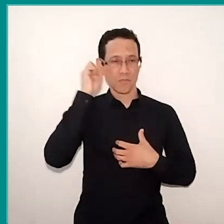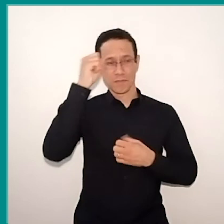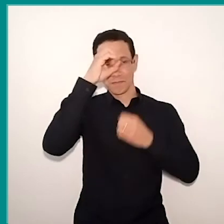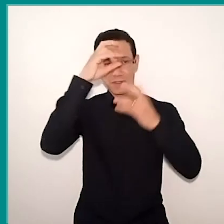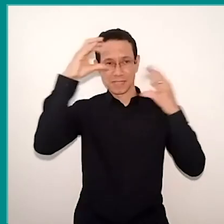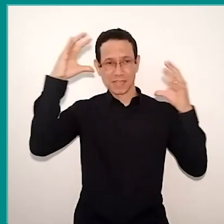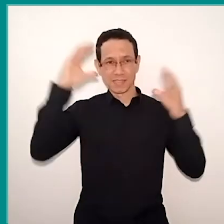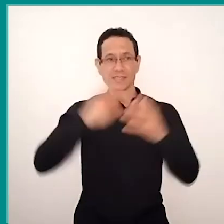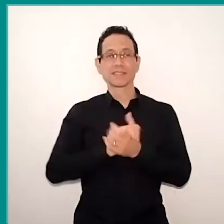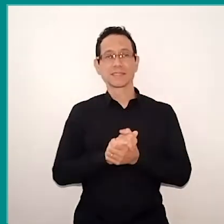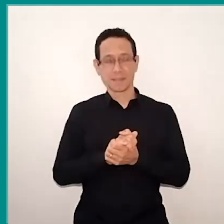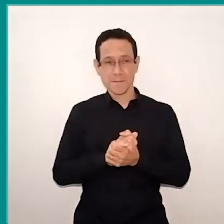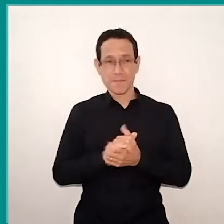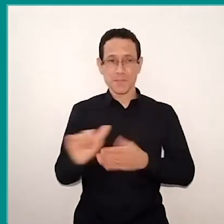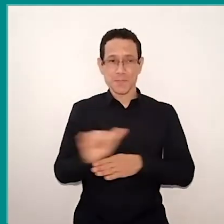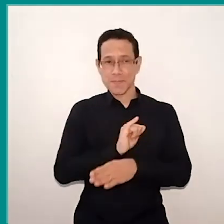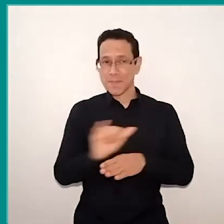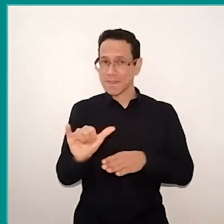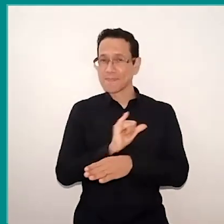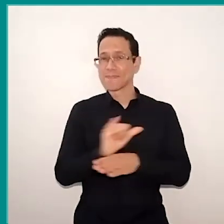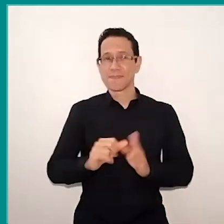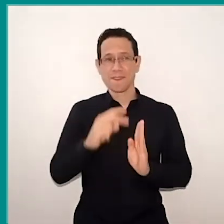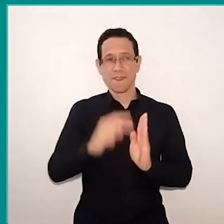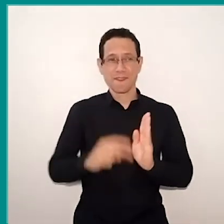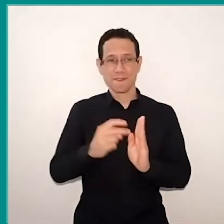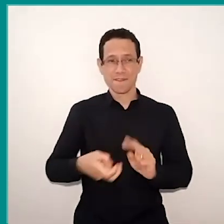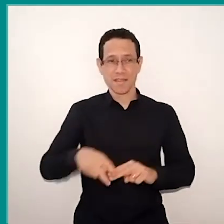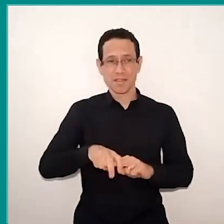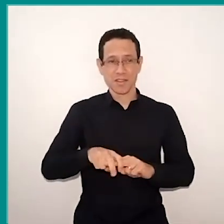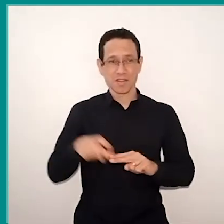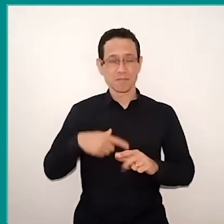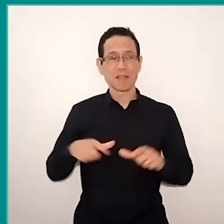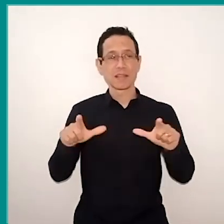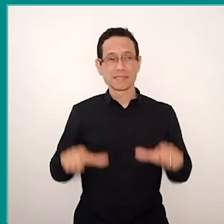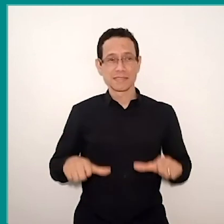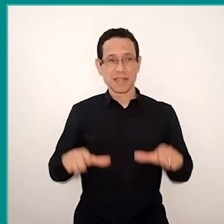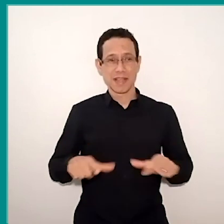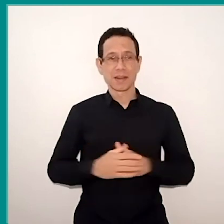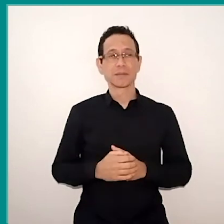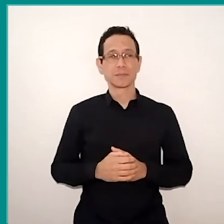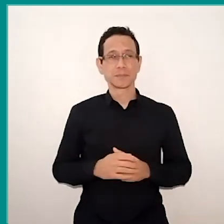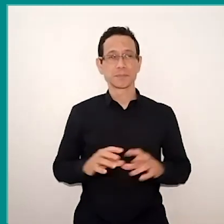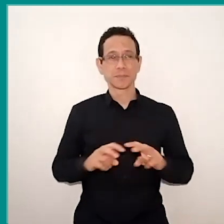A lot of reading strategies here I'm sitting with them in a room, all in a circle, each one with a book.